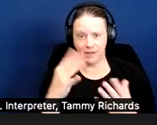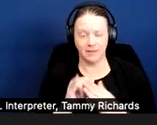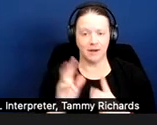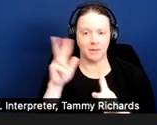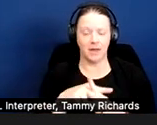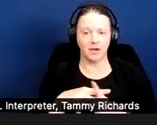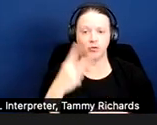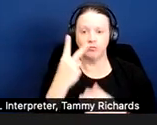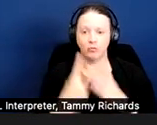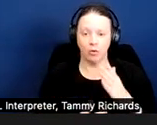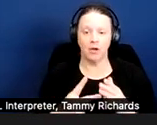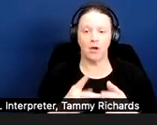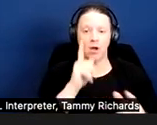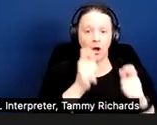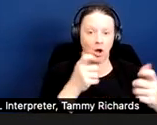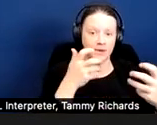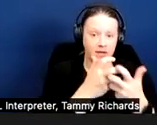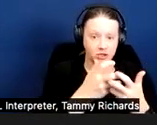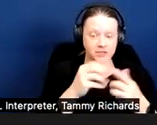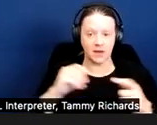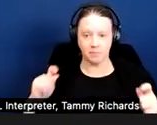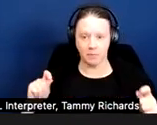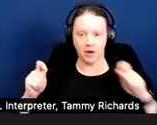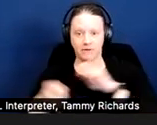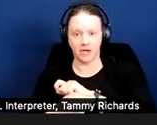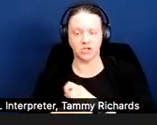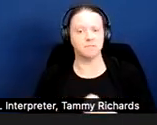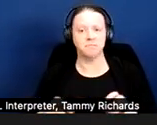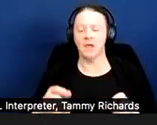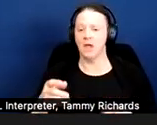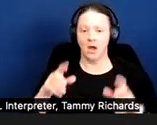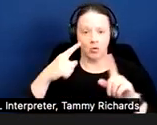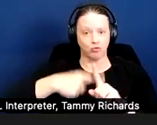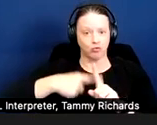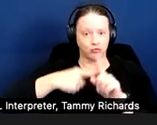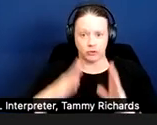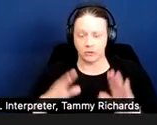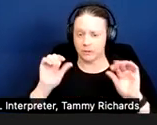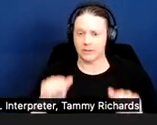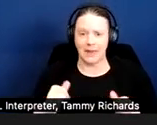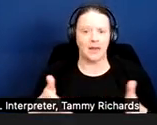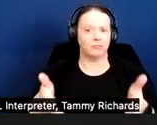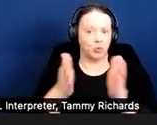and modifications, is that they can be requested at any time during a tenancy or even to a